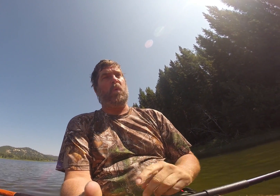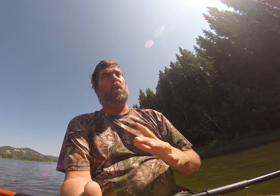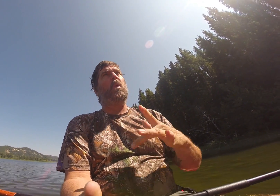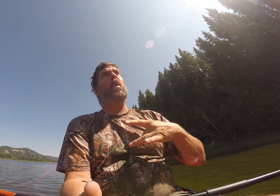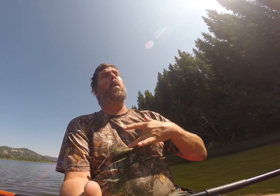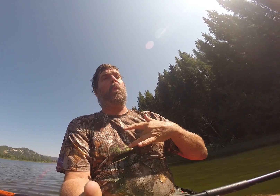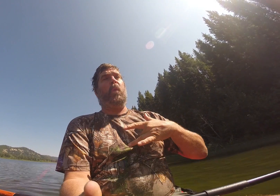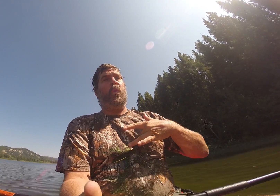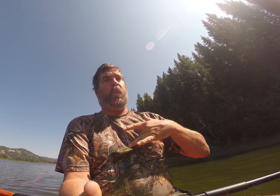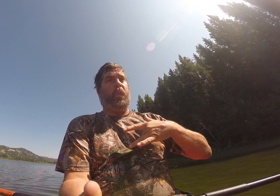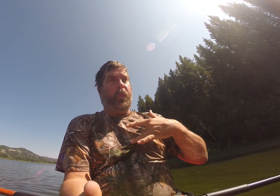TRILLED